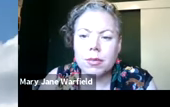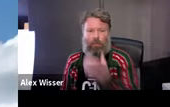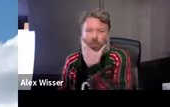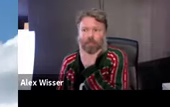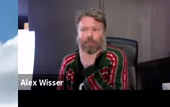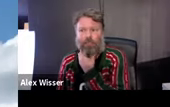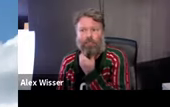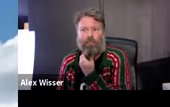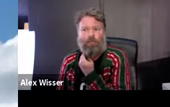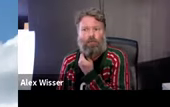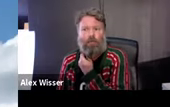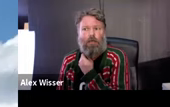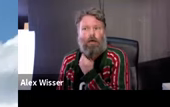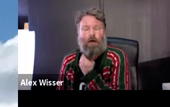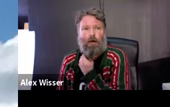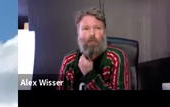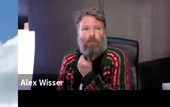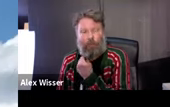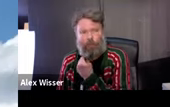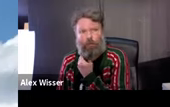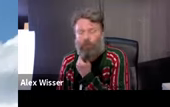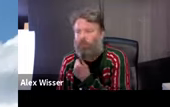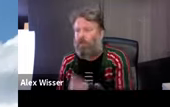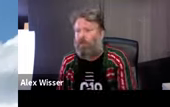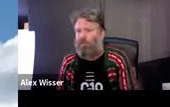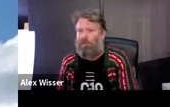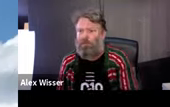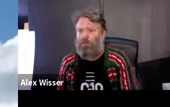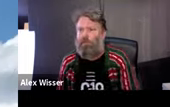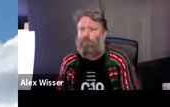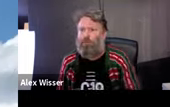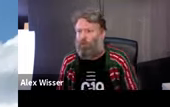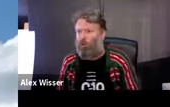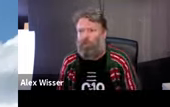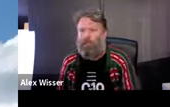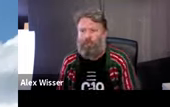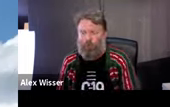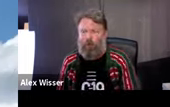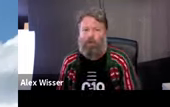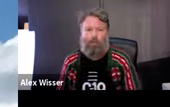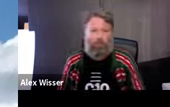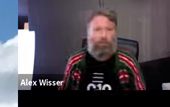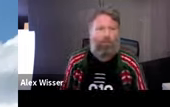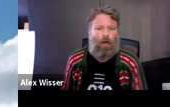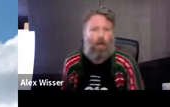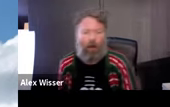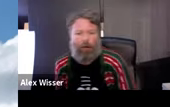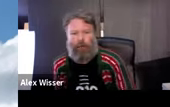first festival in February 2013, four days, 40 artist. It was hugely